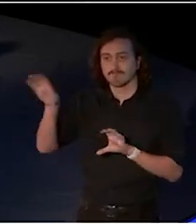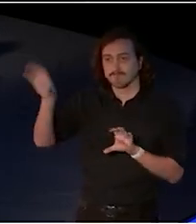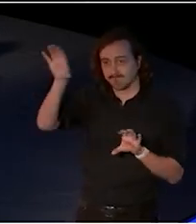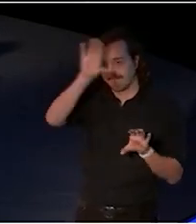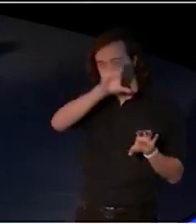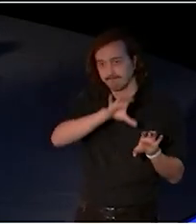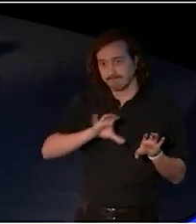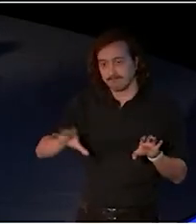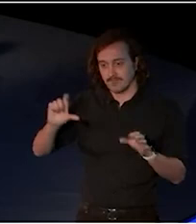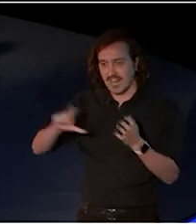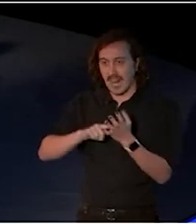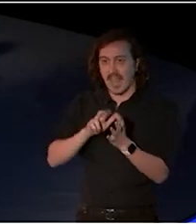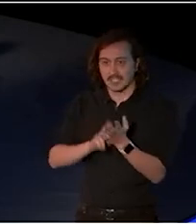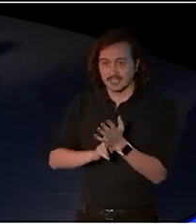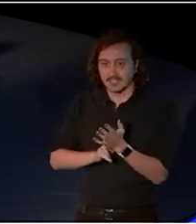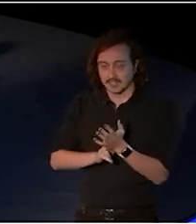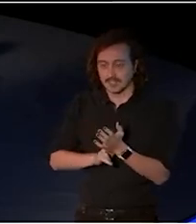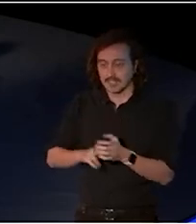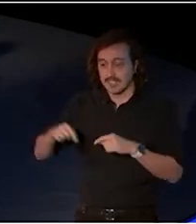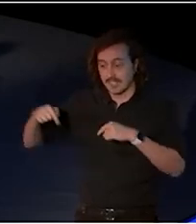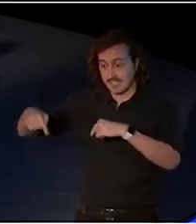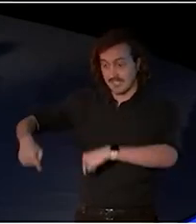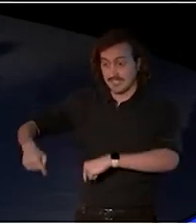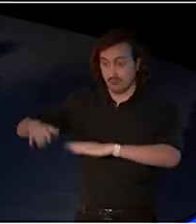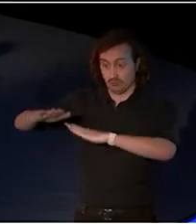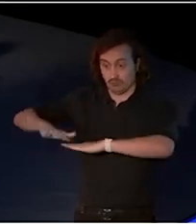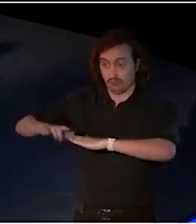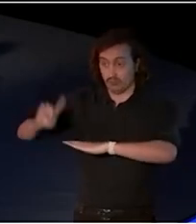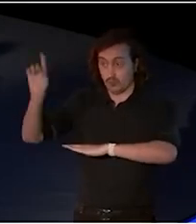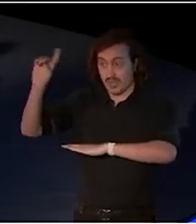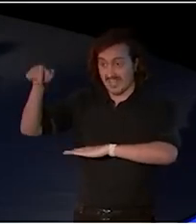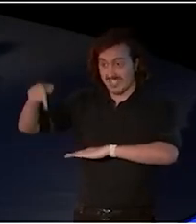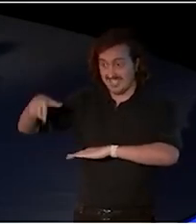the clans land we're on today as the Gadigal.